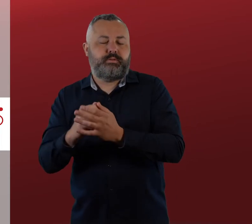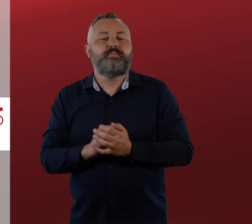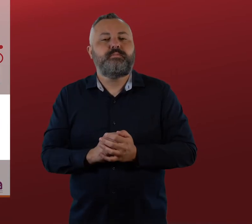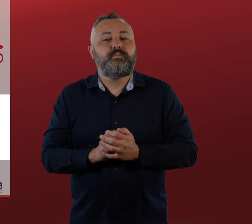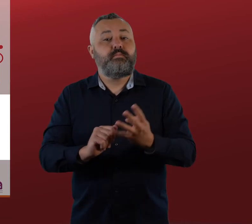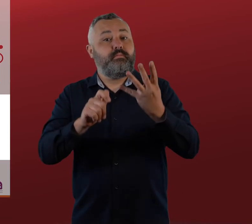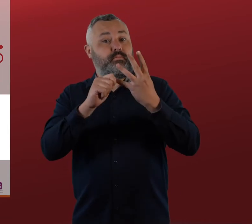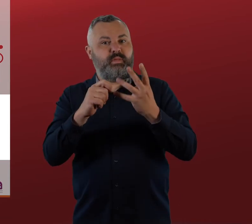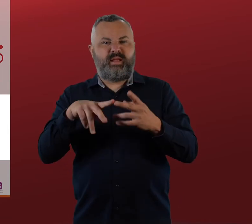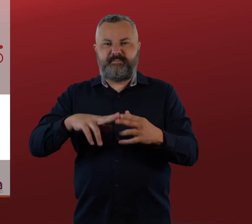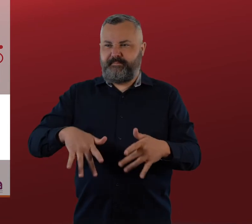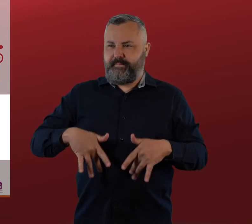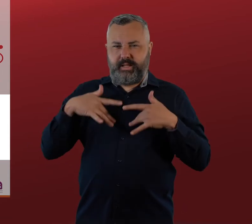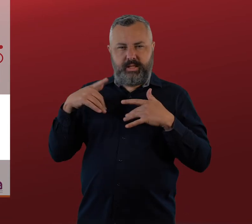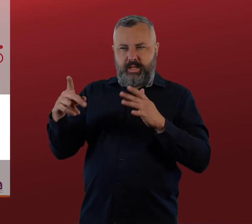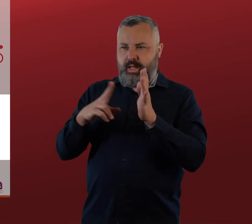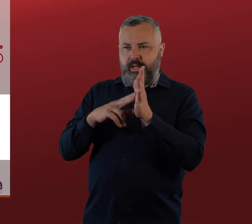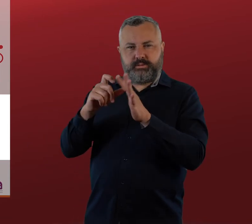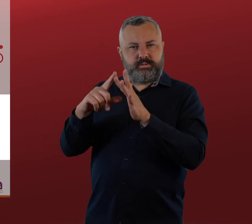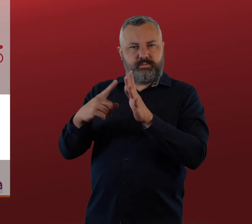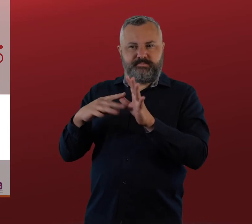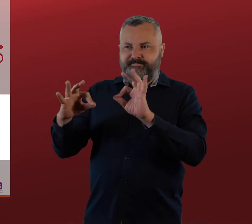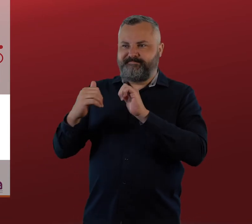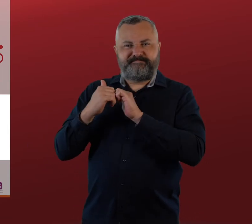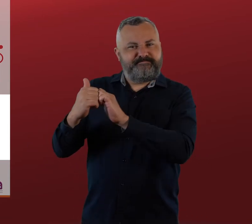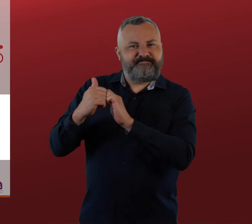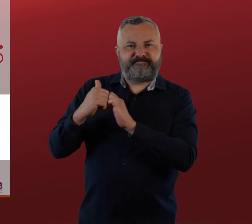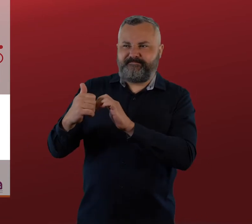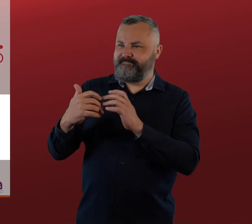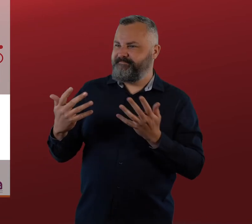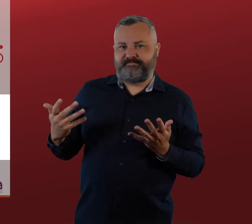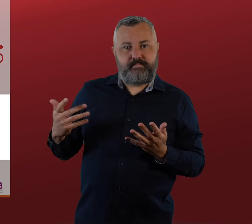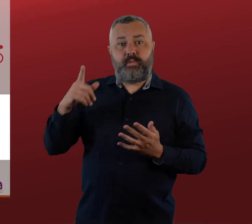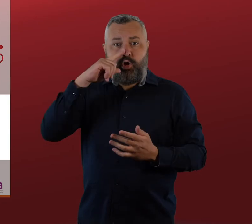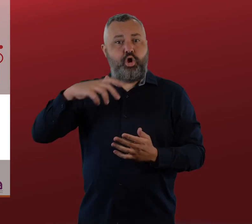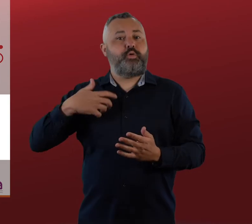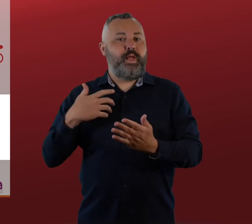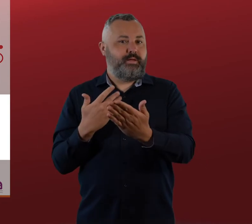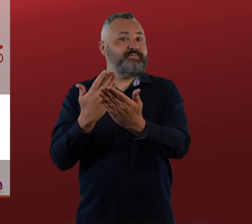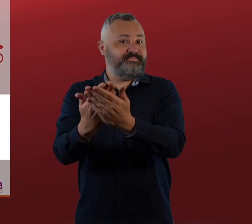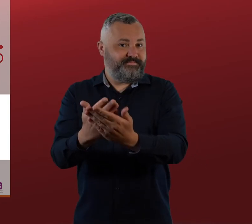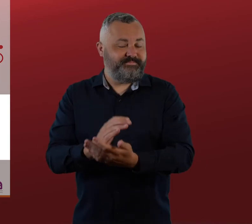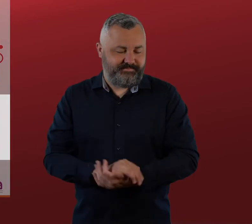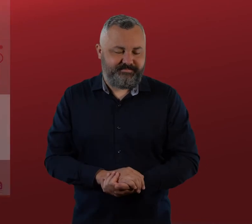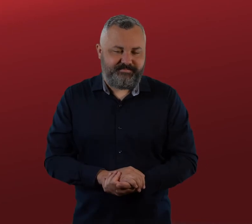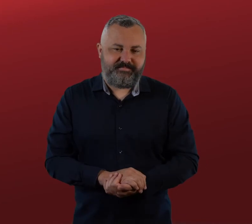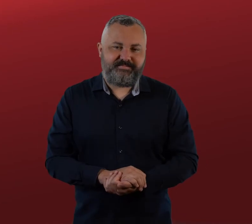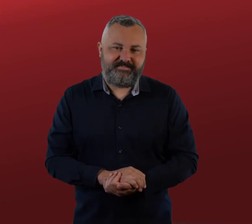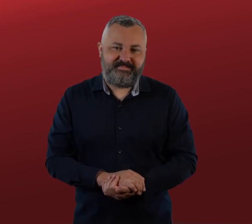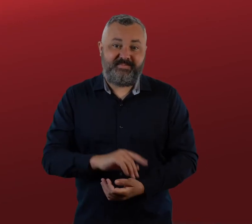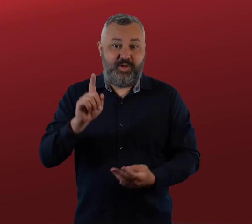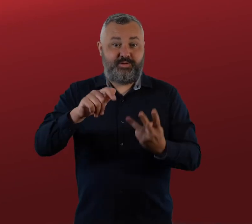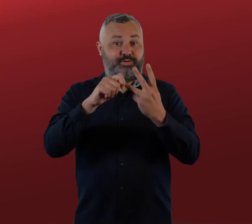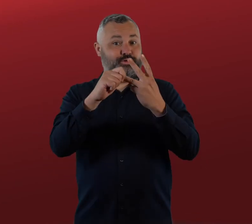If you are not happy with the decision, you can apply for an external review to the Administrative Appeals Tribunal. And if you are not satisfied